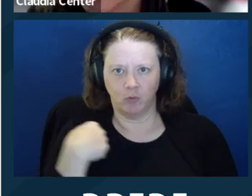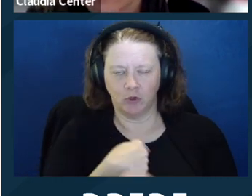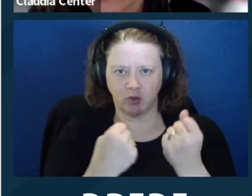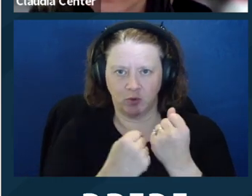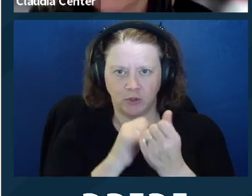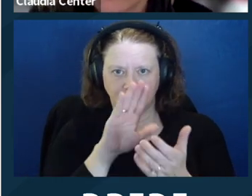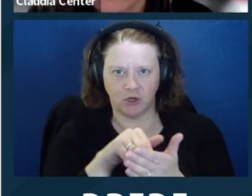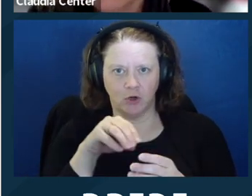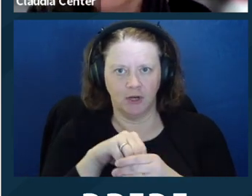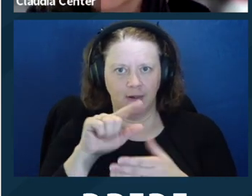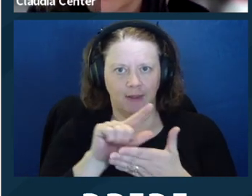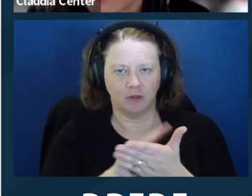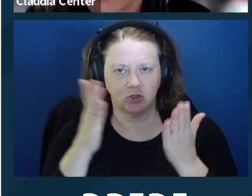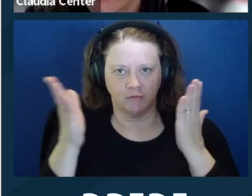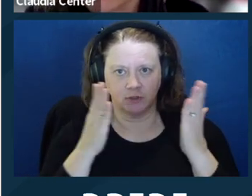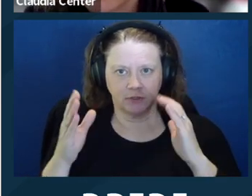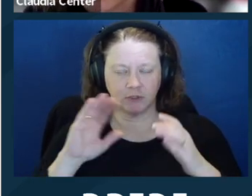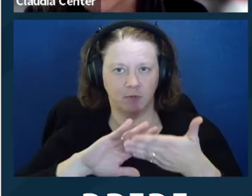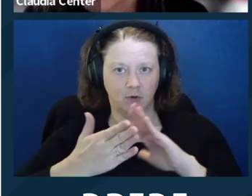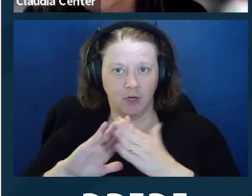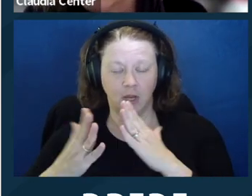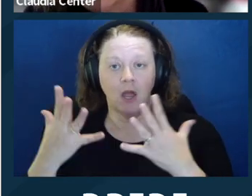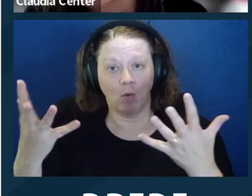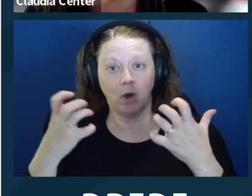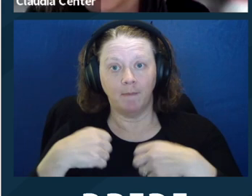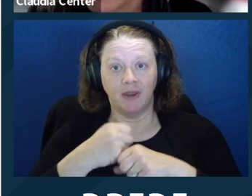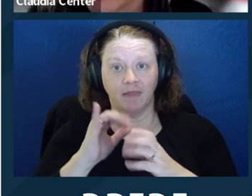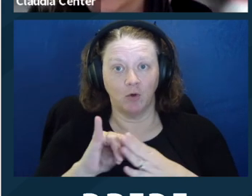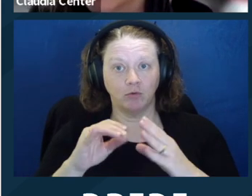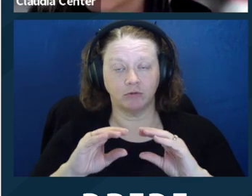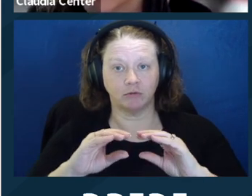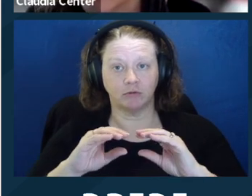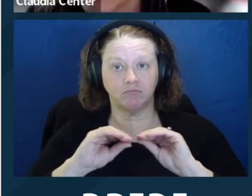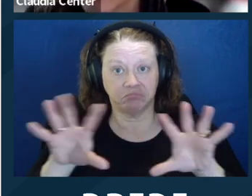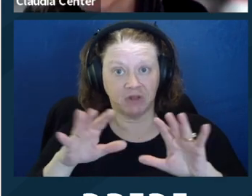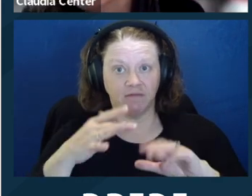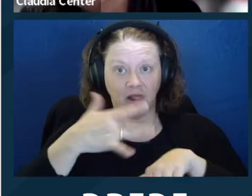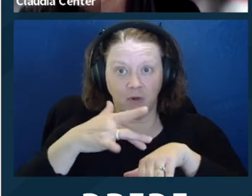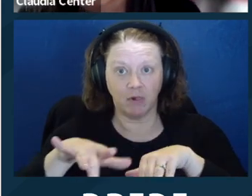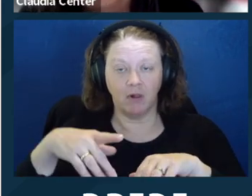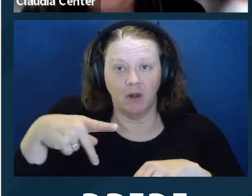to other legal services providers once we have a set that we're happy with.